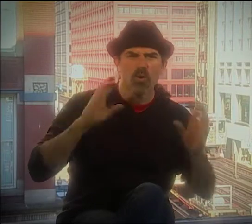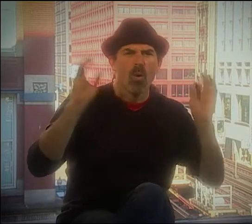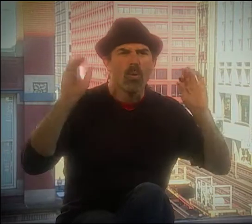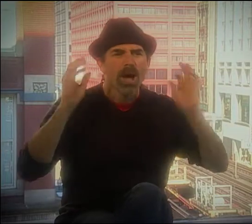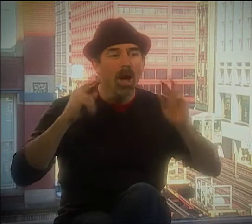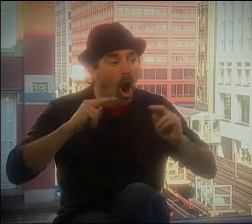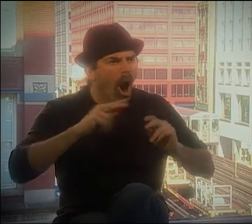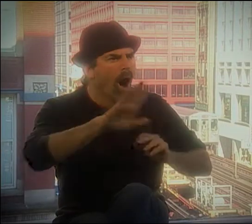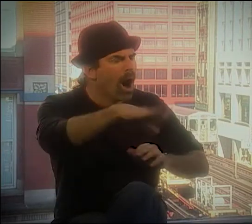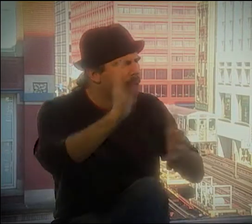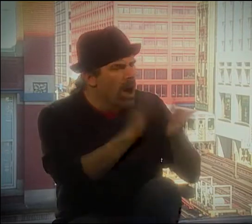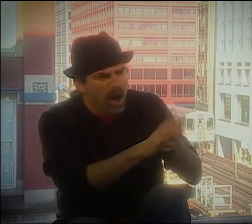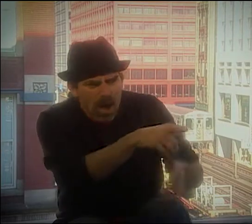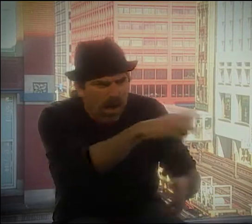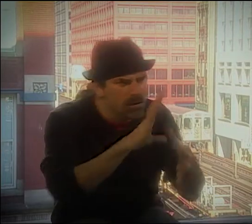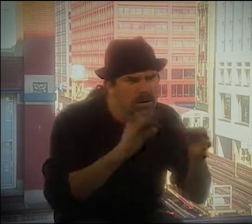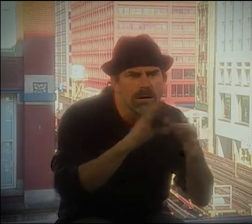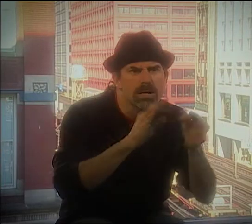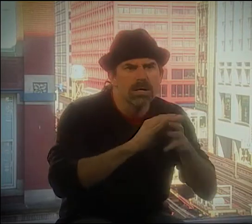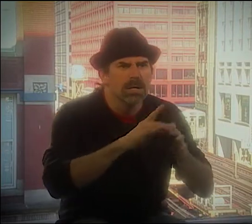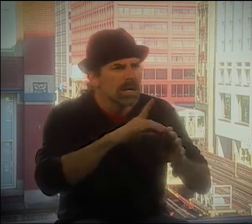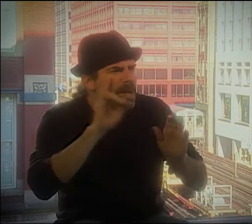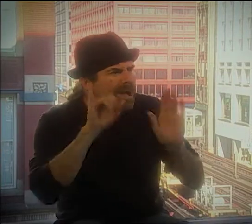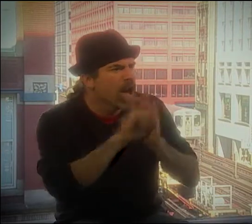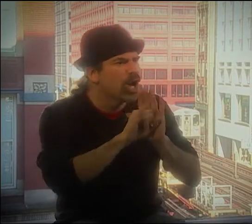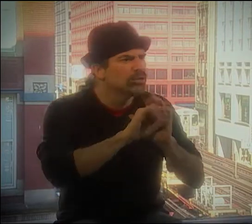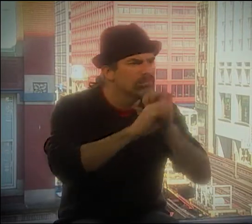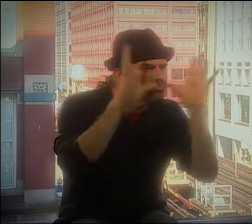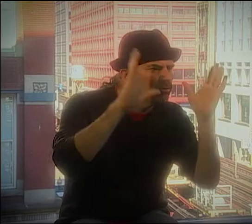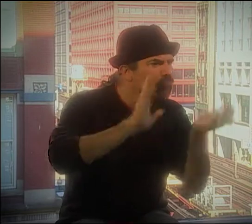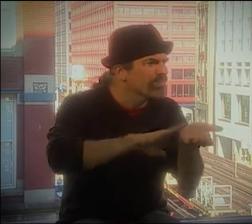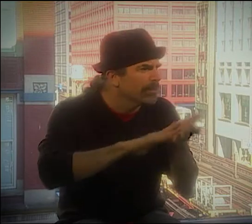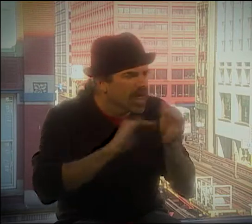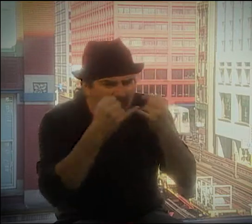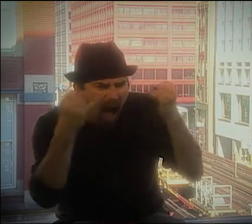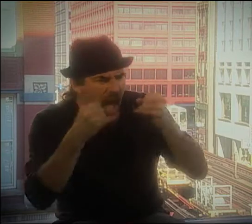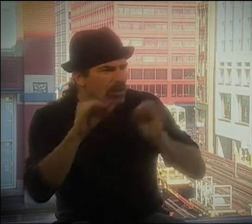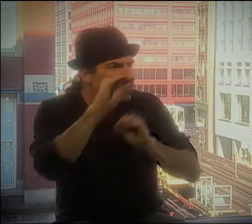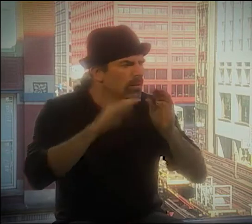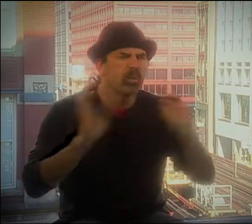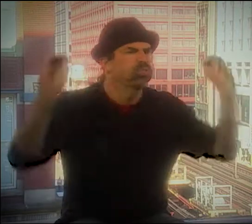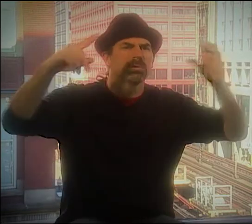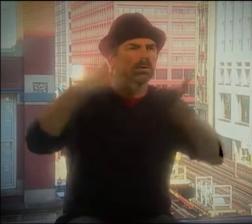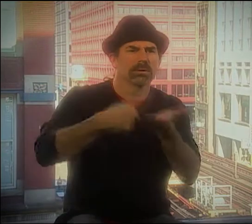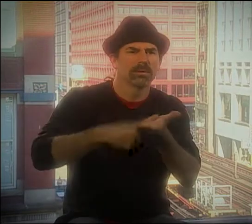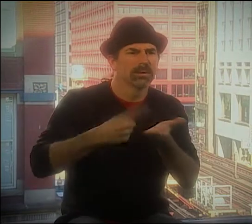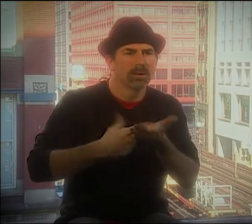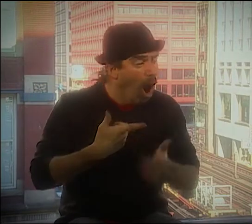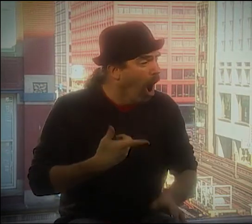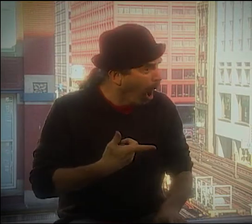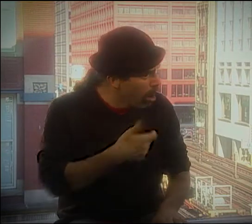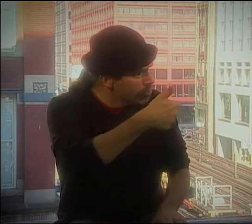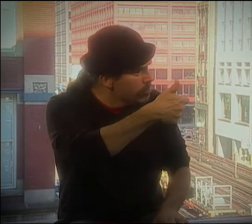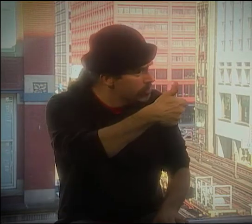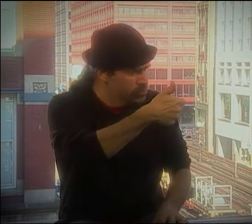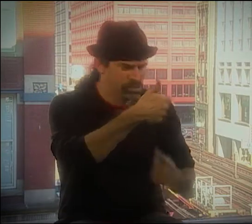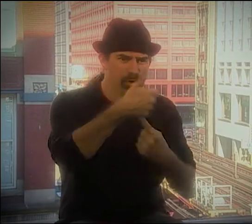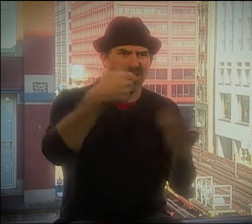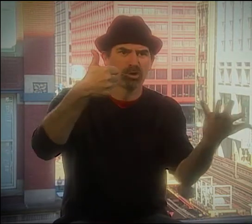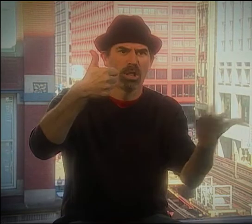I WASN'T GETTING A LOT OF FEEDBACK ON IT. I DIDN'T ABLE TO SEE IMAGES. I DIDN'T SEE ANY RHYTHM IN THE LINES OR ANYTHING.